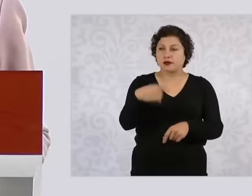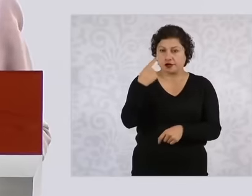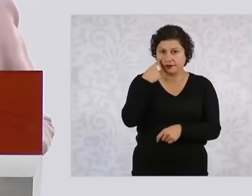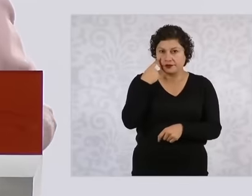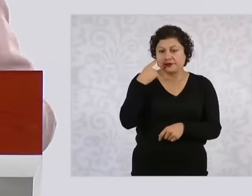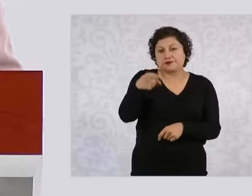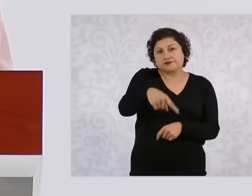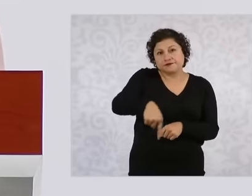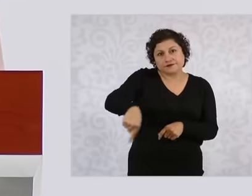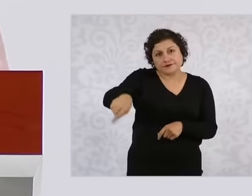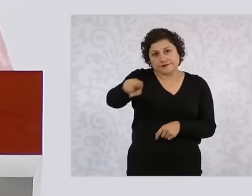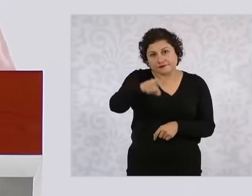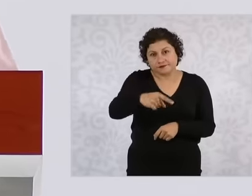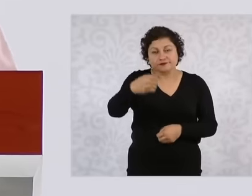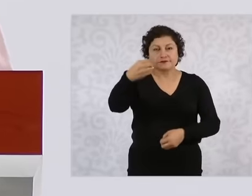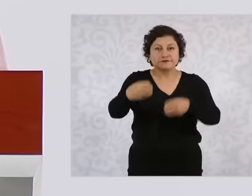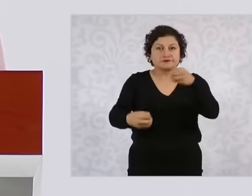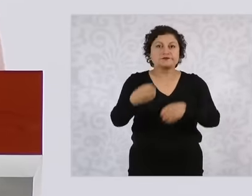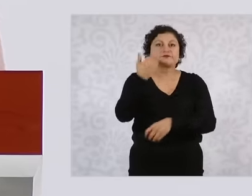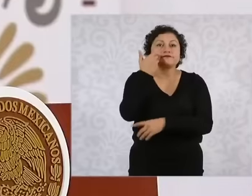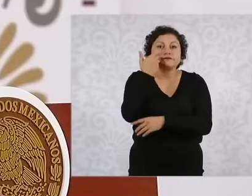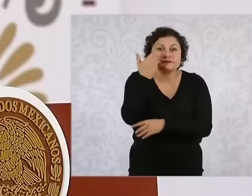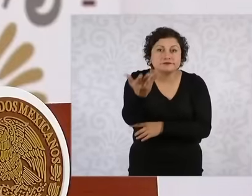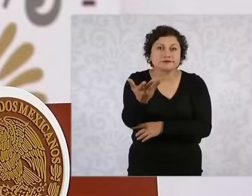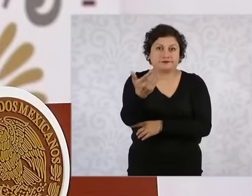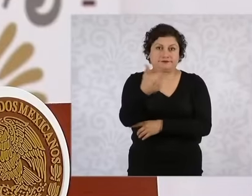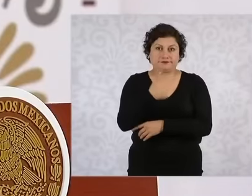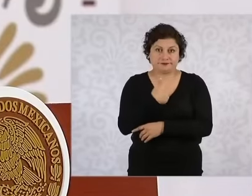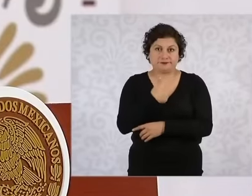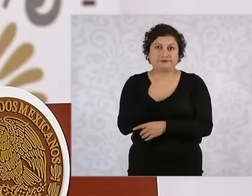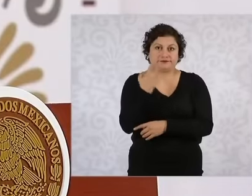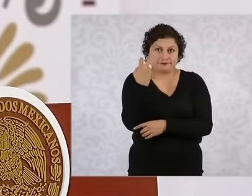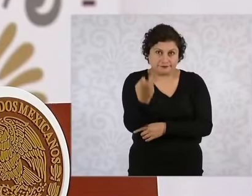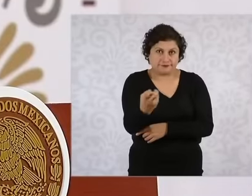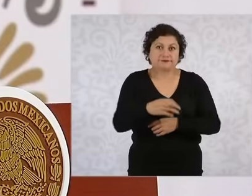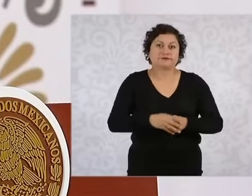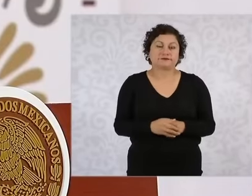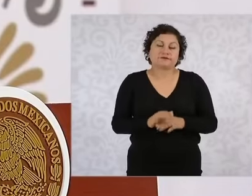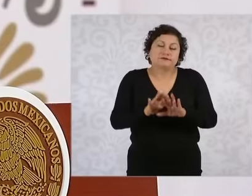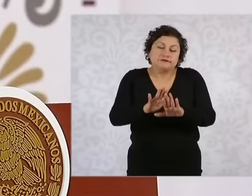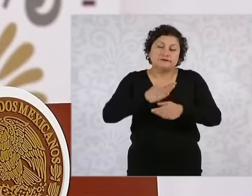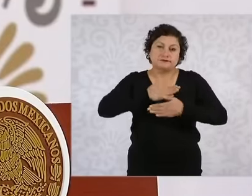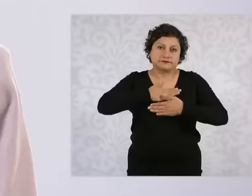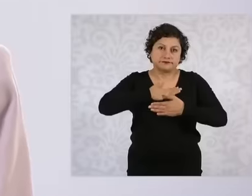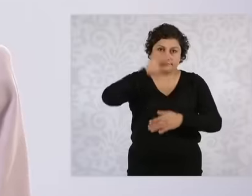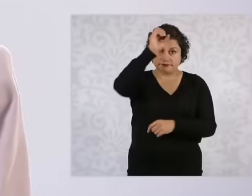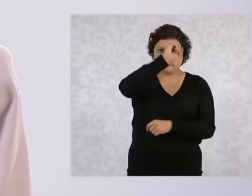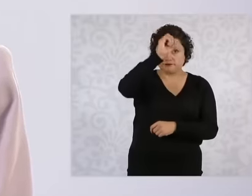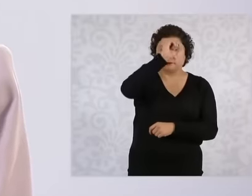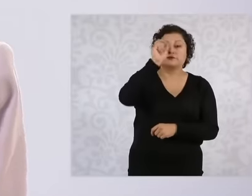what argument from my perspective, my point of view is that you What they want is You see,